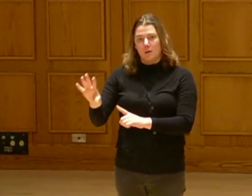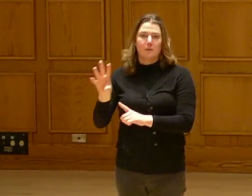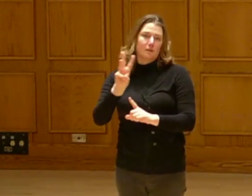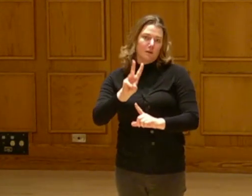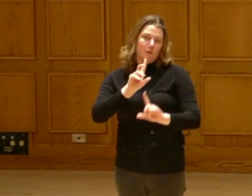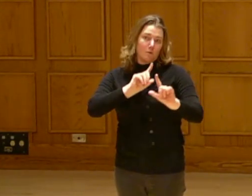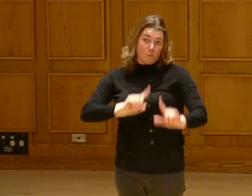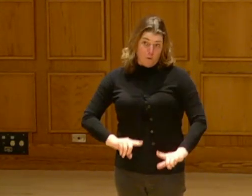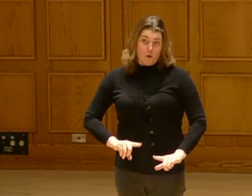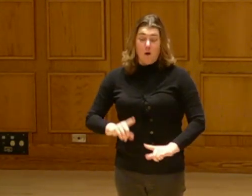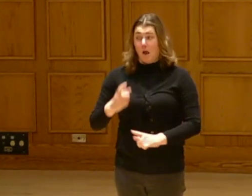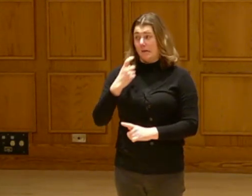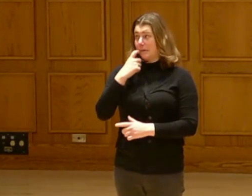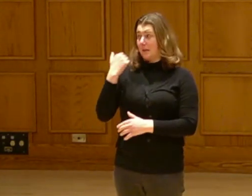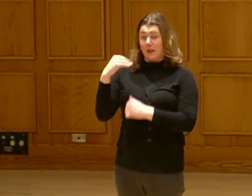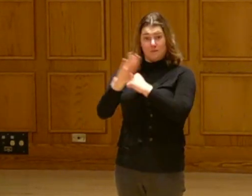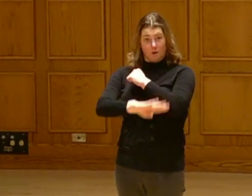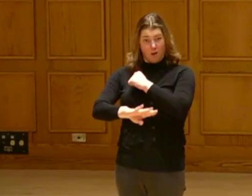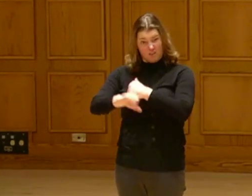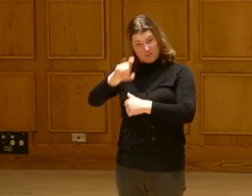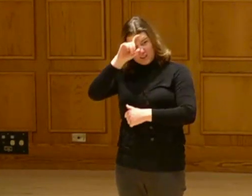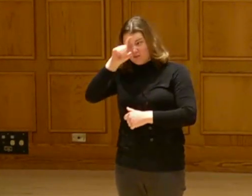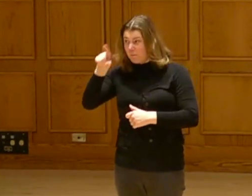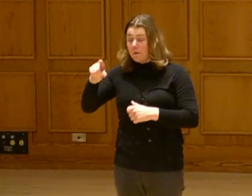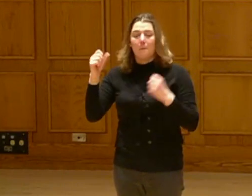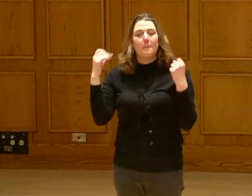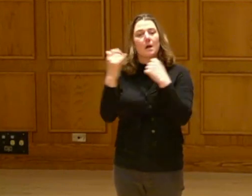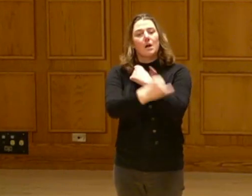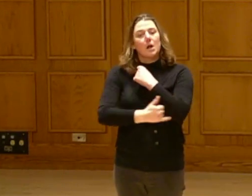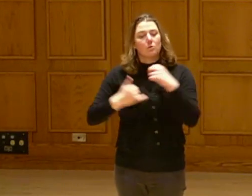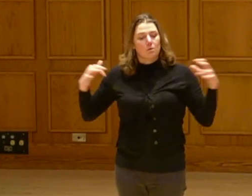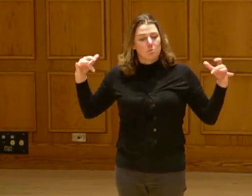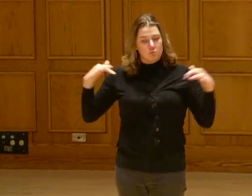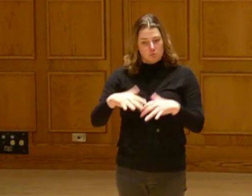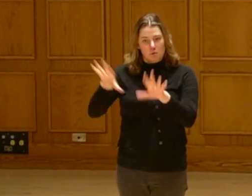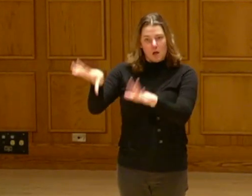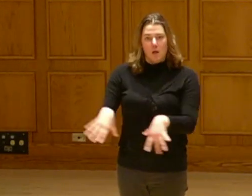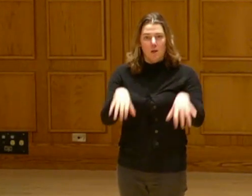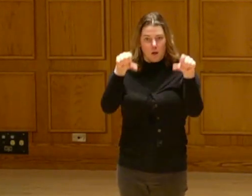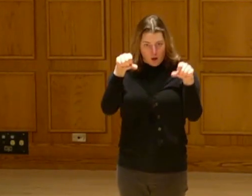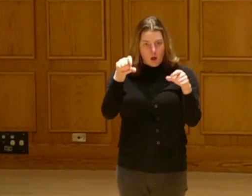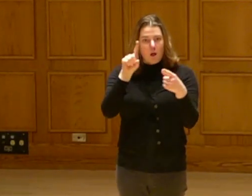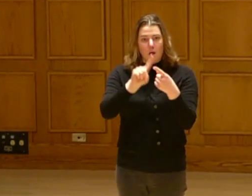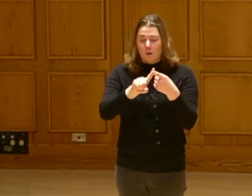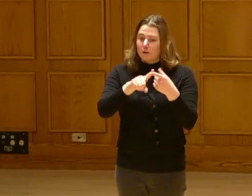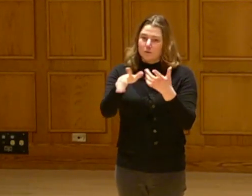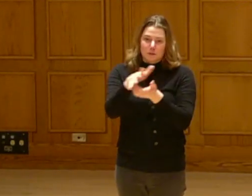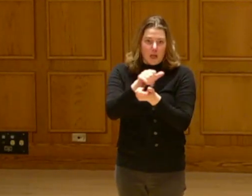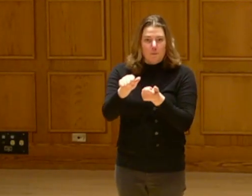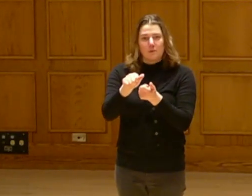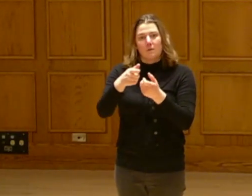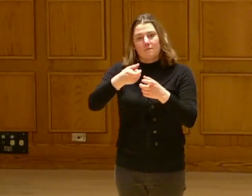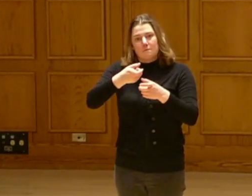At the cop 27 meeting last fall in Egypt, countries adopted a loss